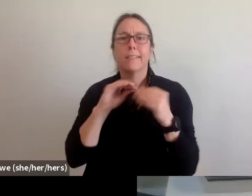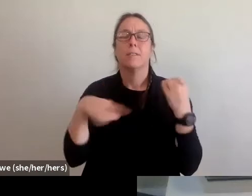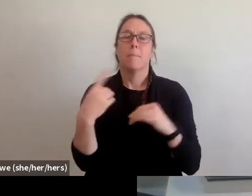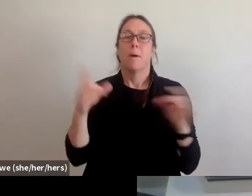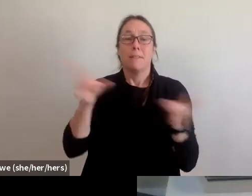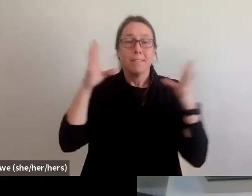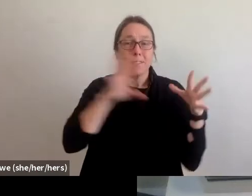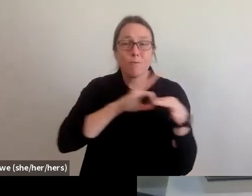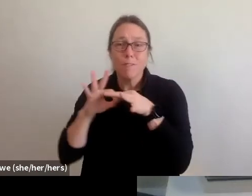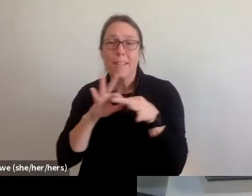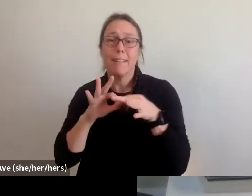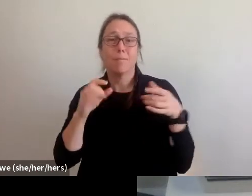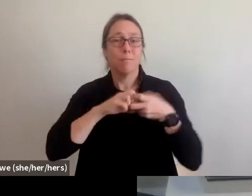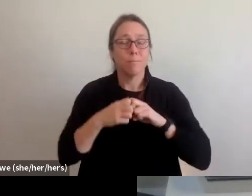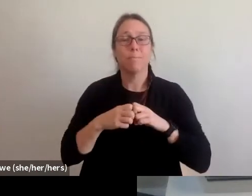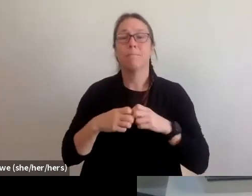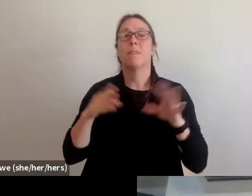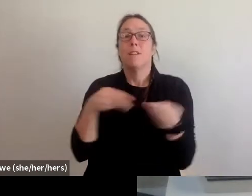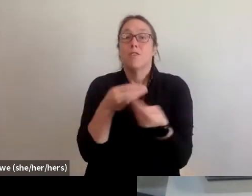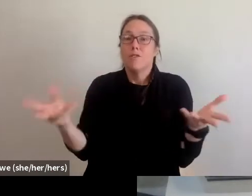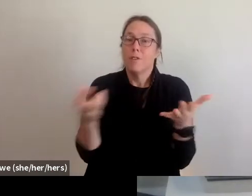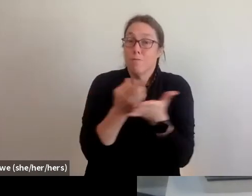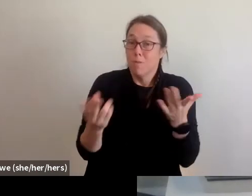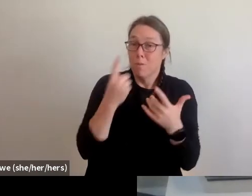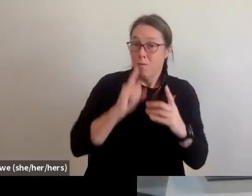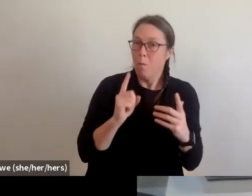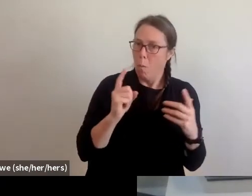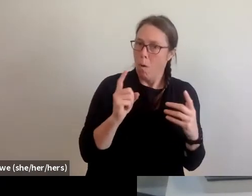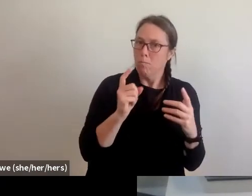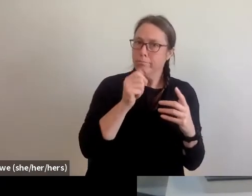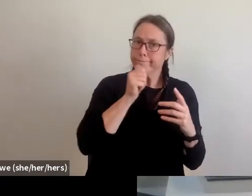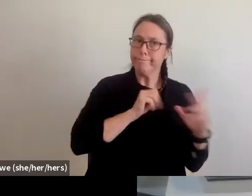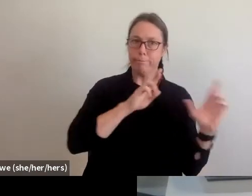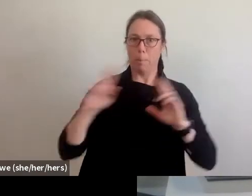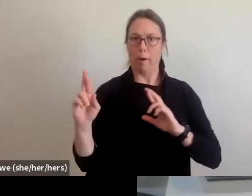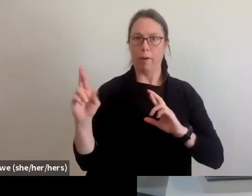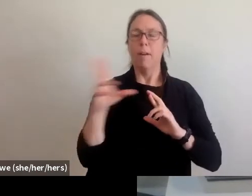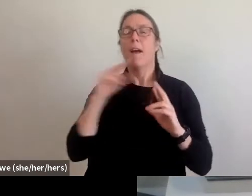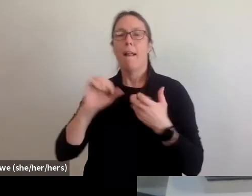for disaster preparedness, as well as recovery efforts. So for more information on that